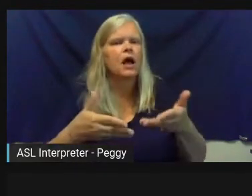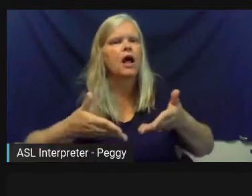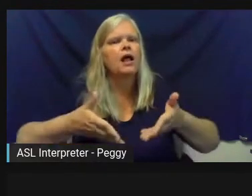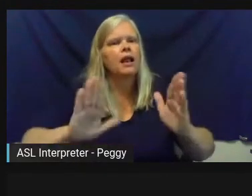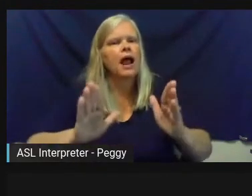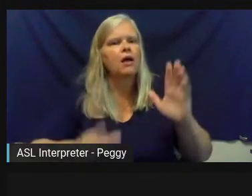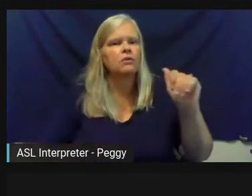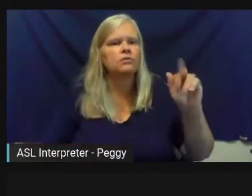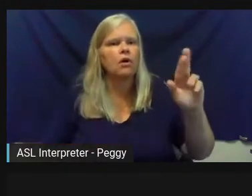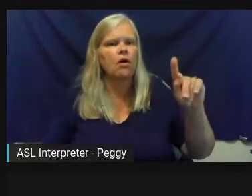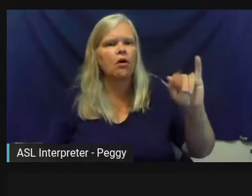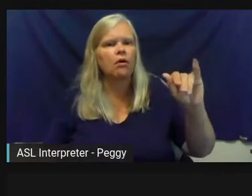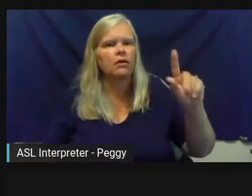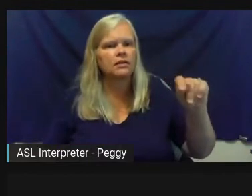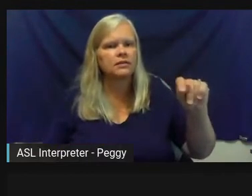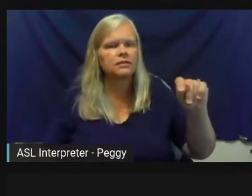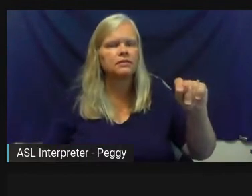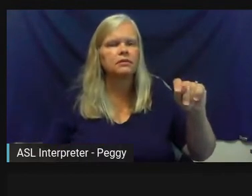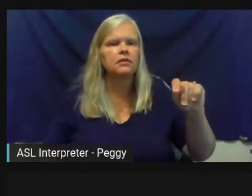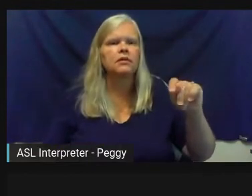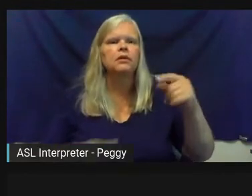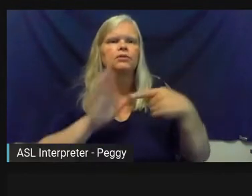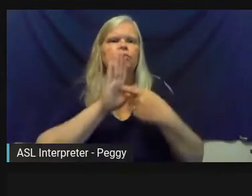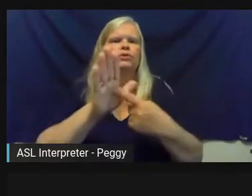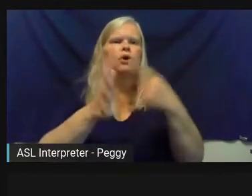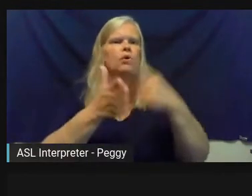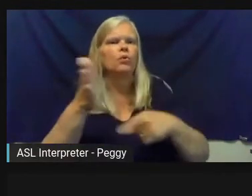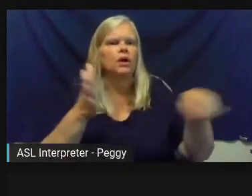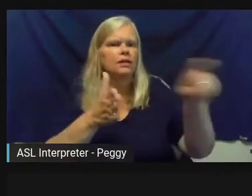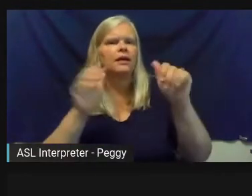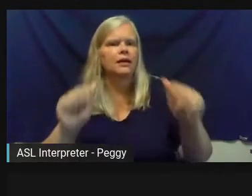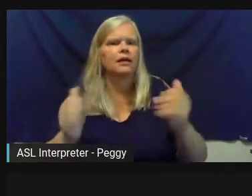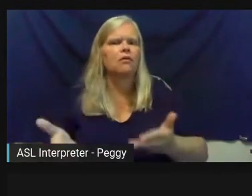have to offer. I might jump in quickly.